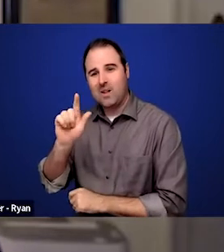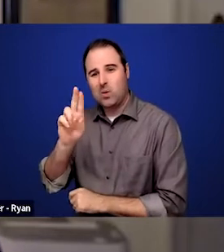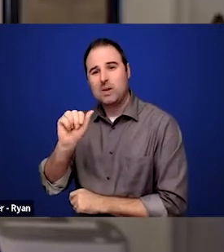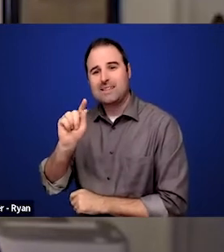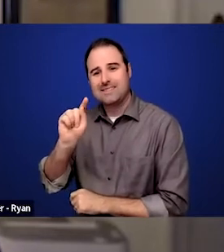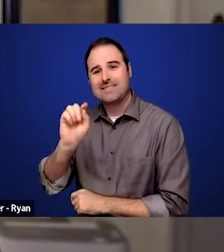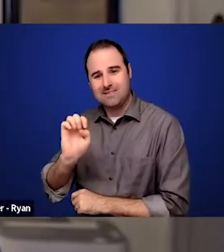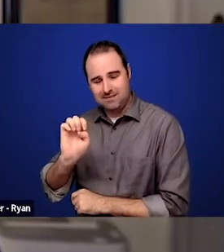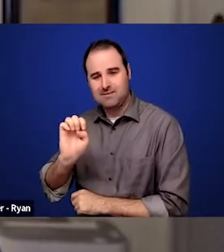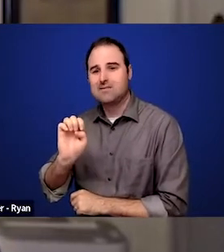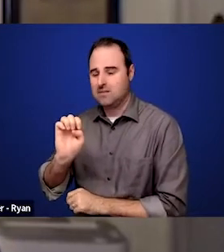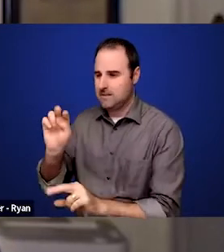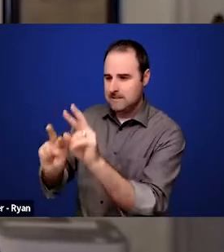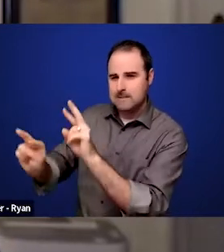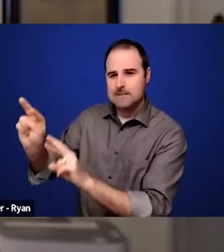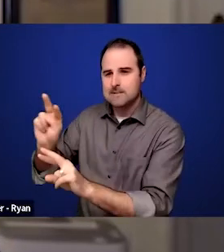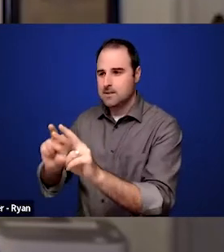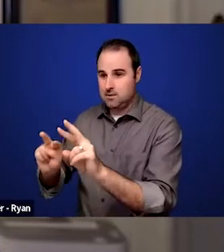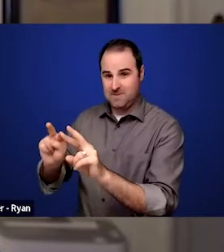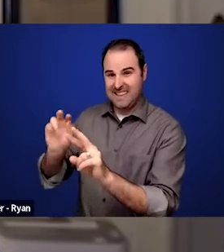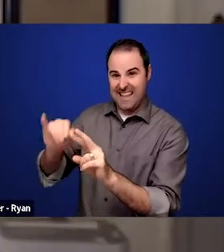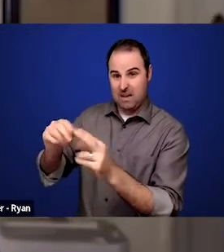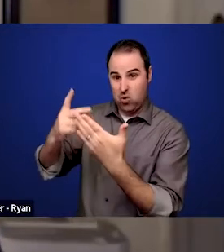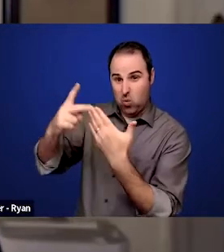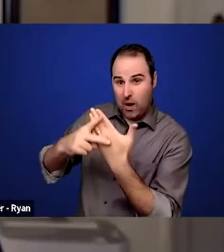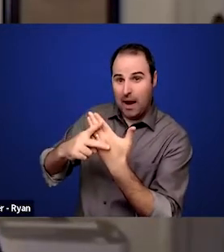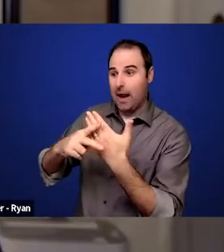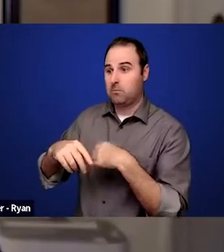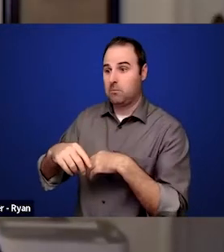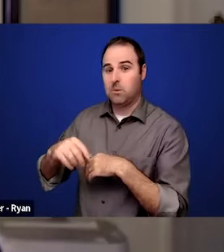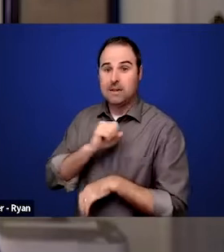are not experiencing biases that make it more difficult